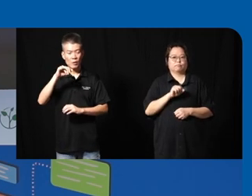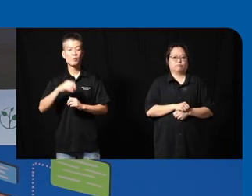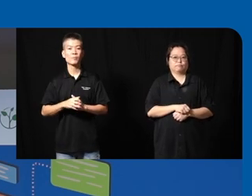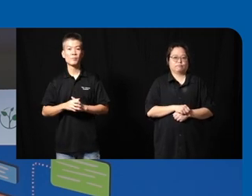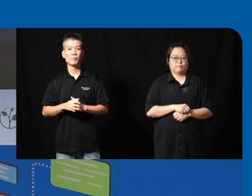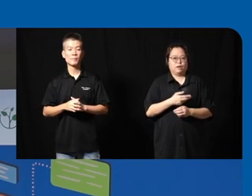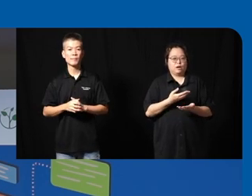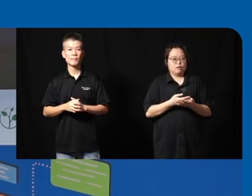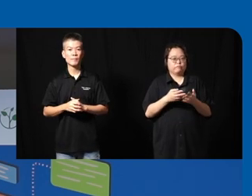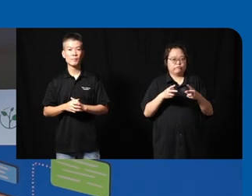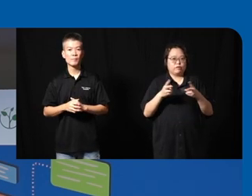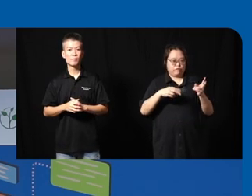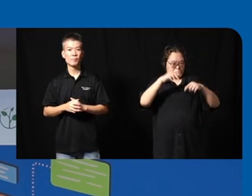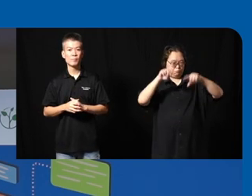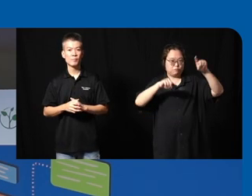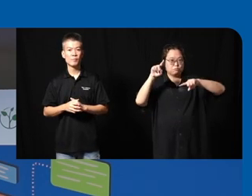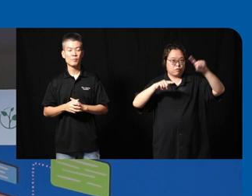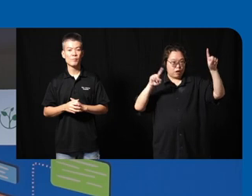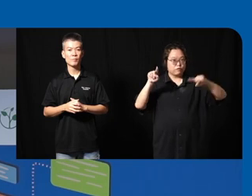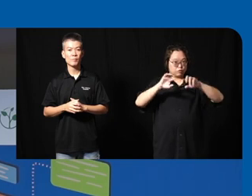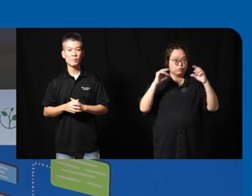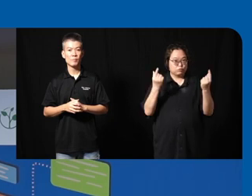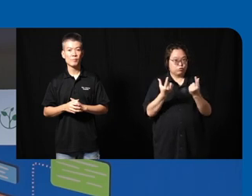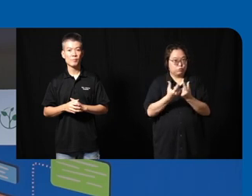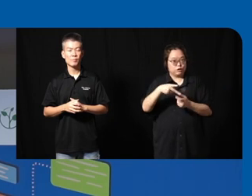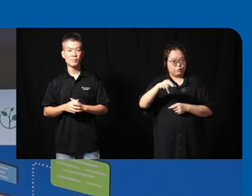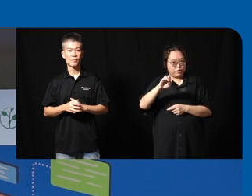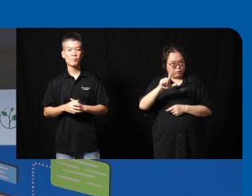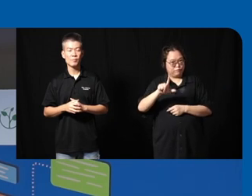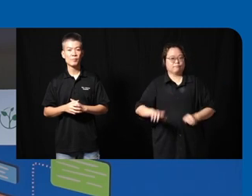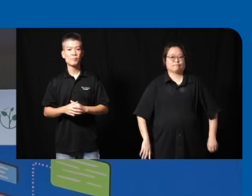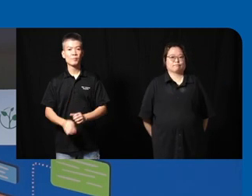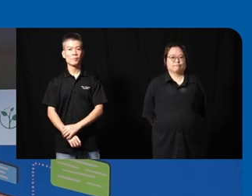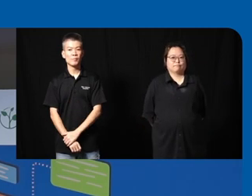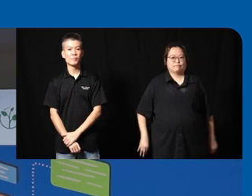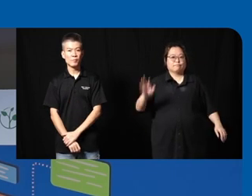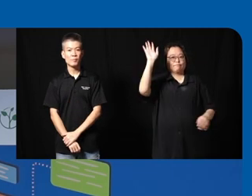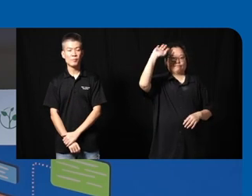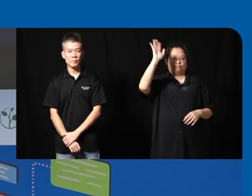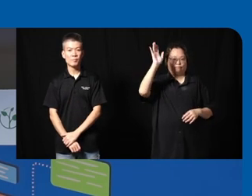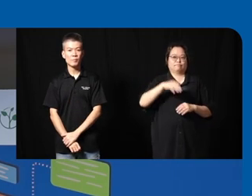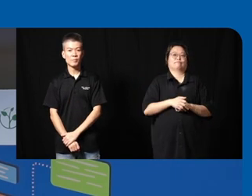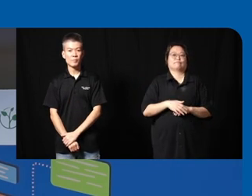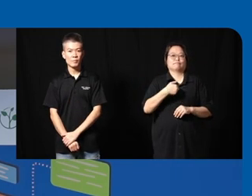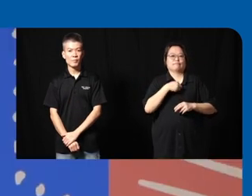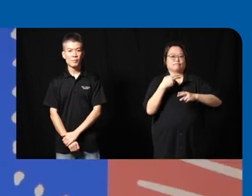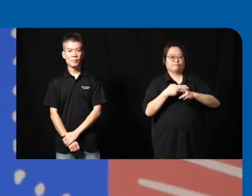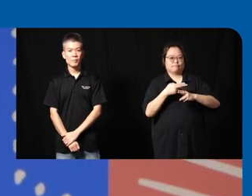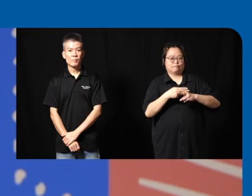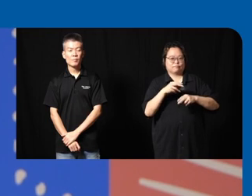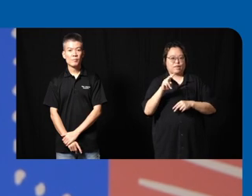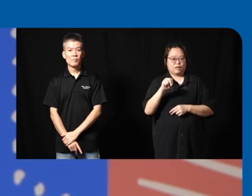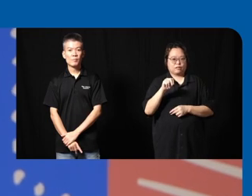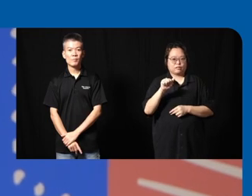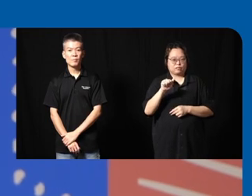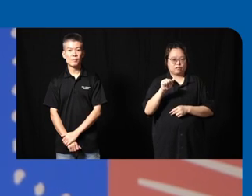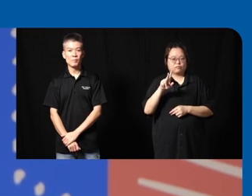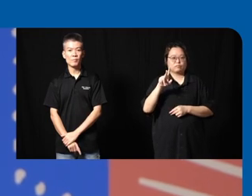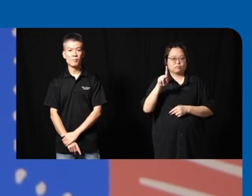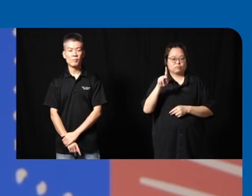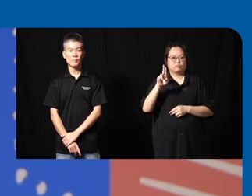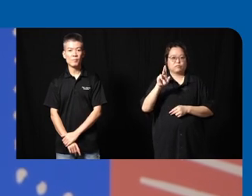quite a diverse uh uh group on the on the panel hello everyone uh my name is nakul Gore I lead